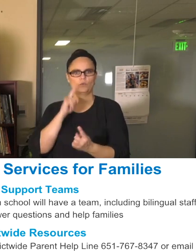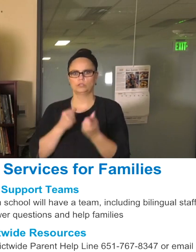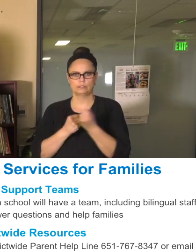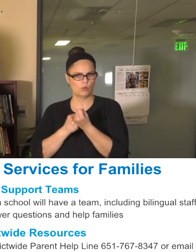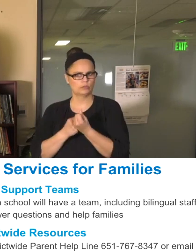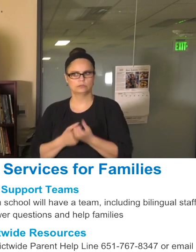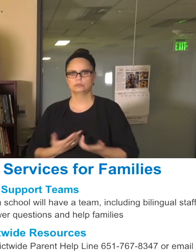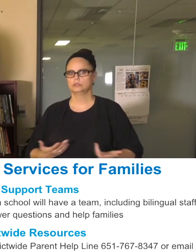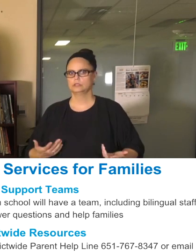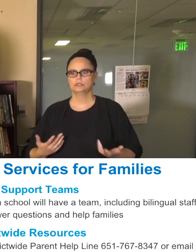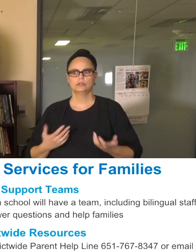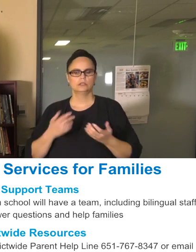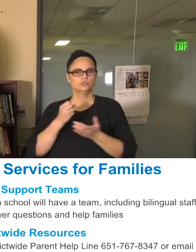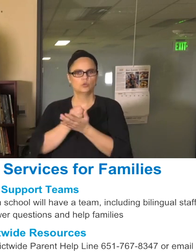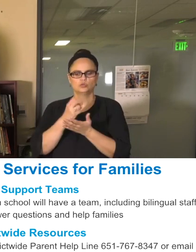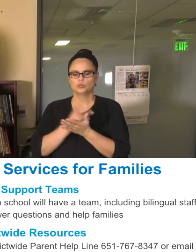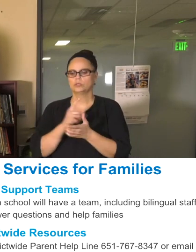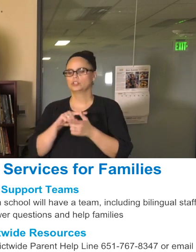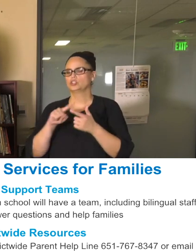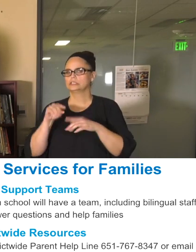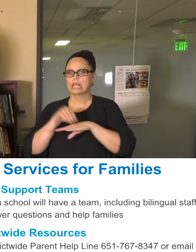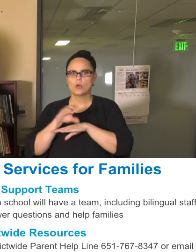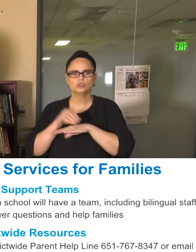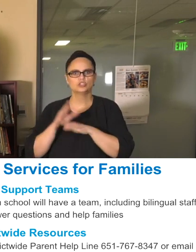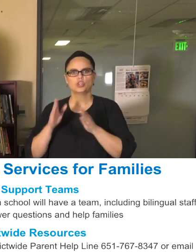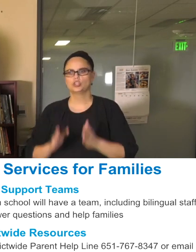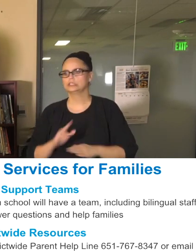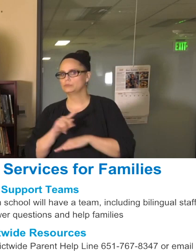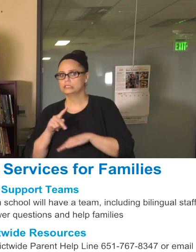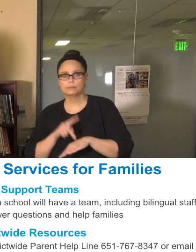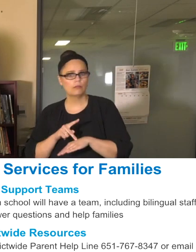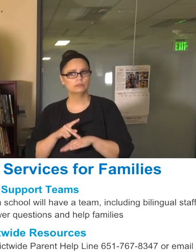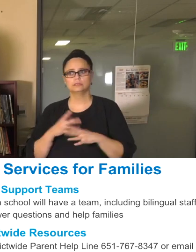counselors, the social workers, our staff who you are comfortable with, many of you,